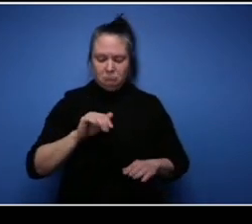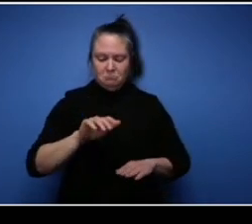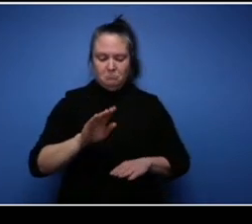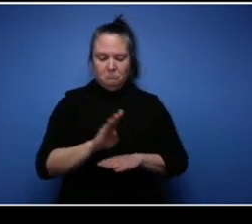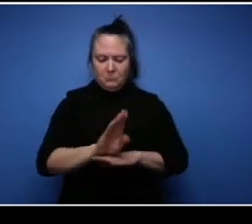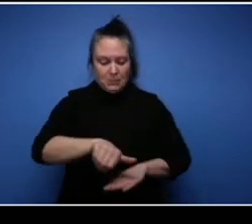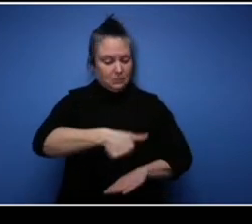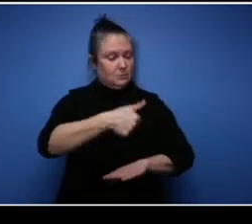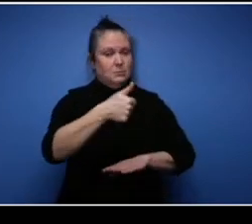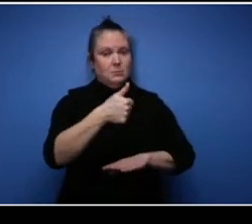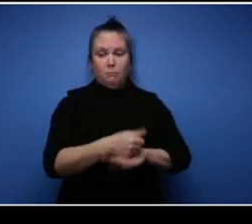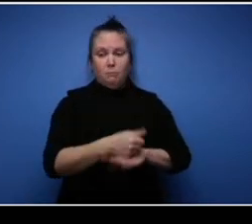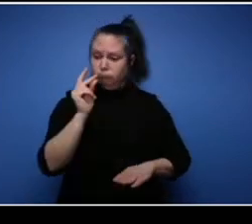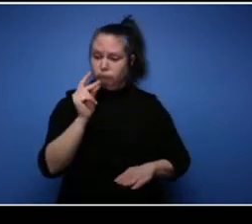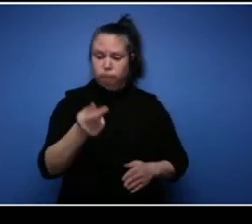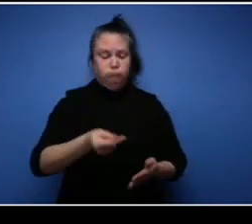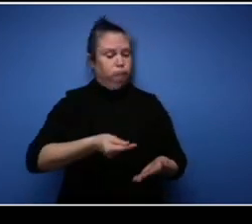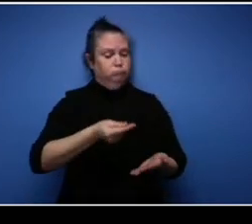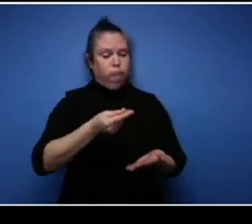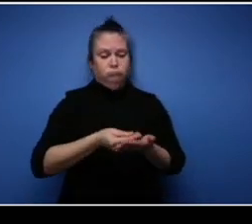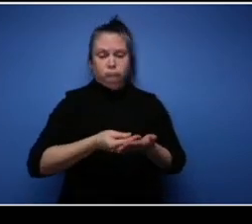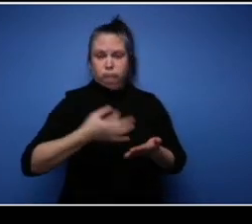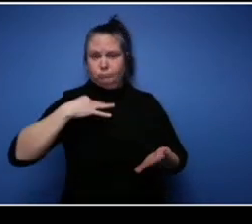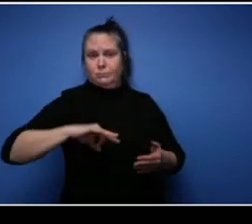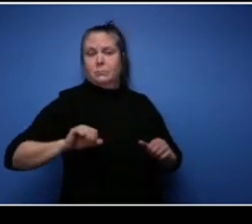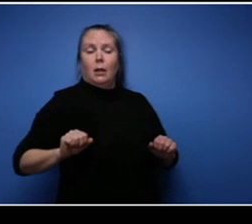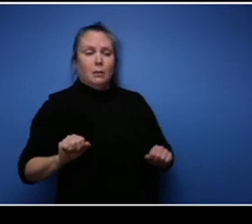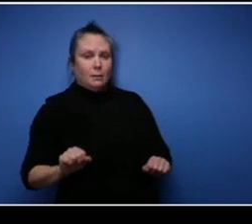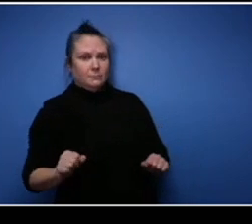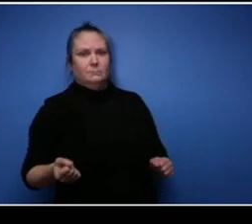and that's why I think it's so important to find something that you truly love. That you